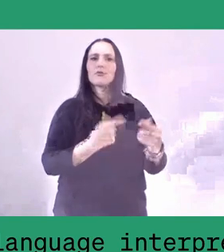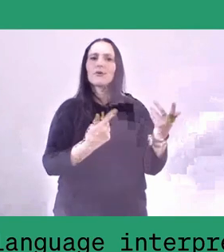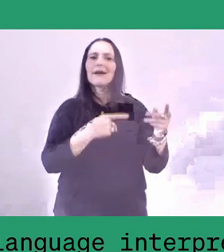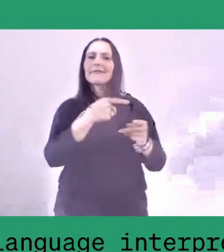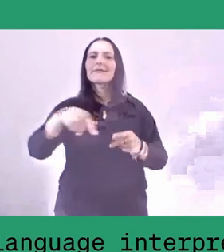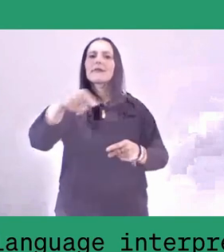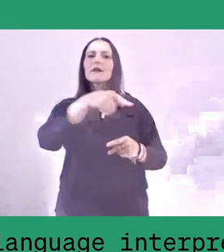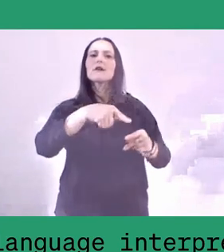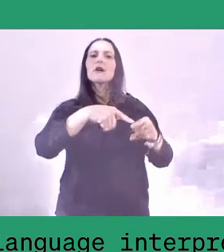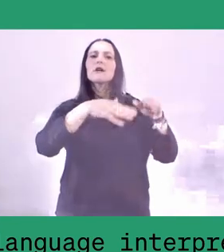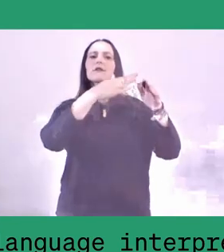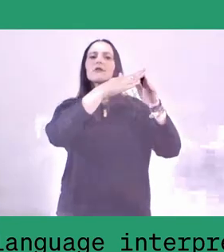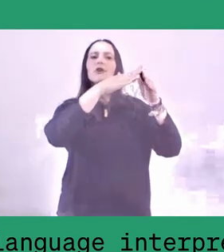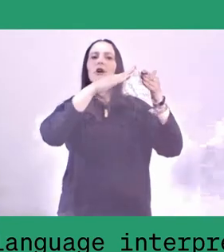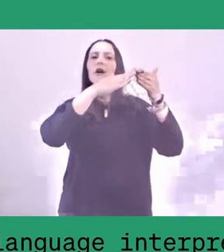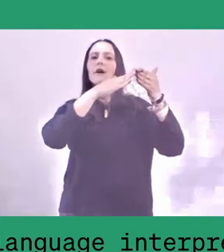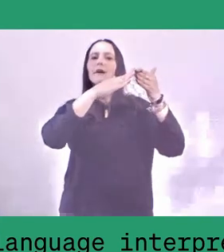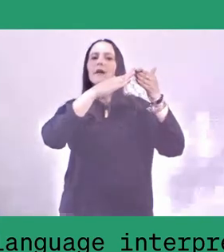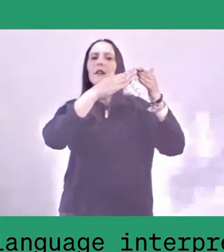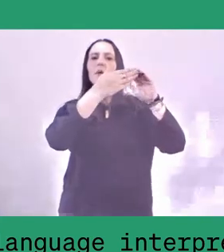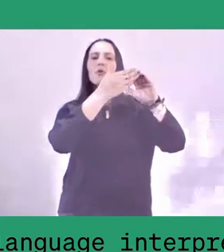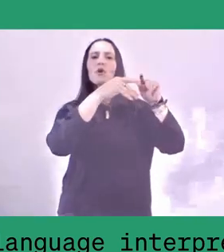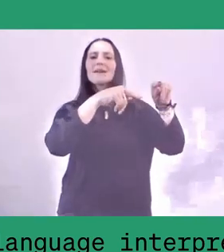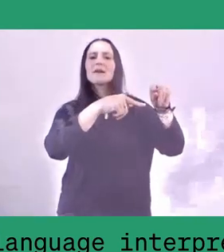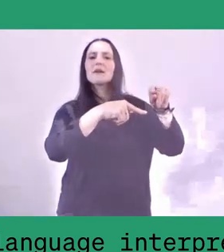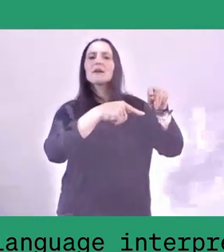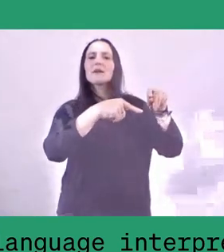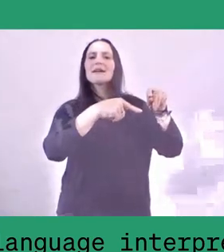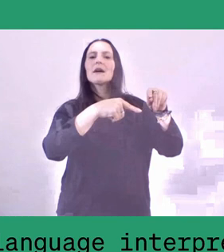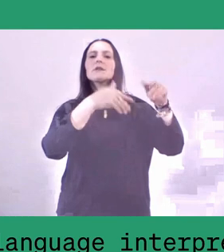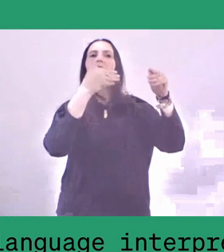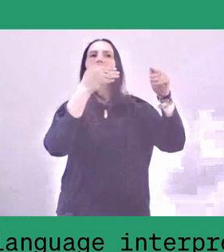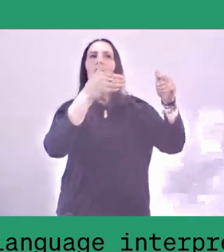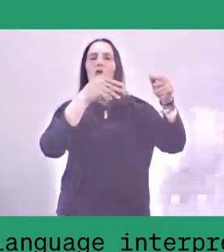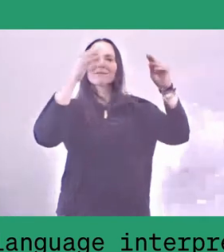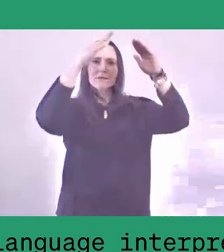because it's located in between the roof and the ceiling, so there are certain stories like that.